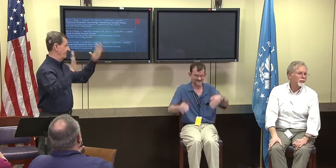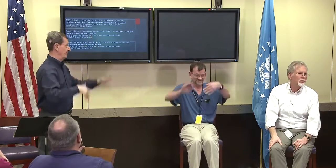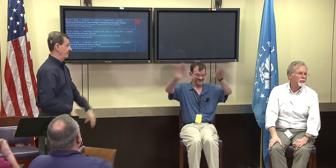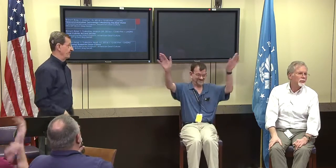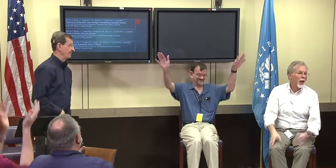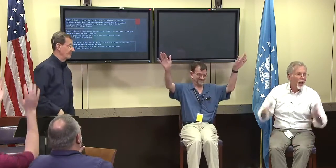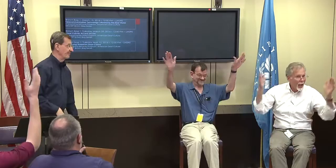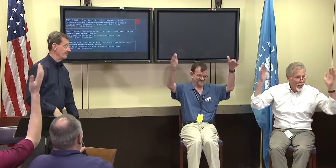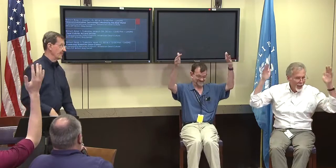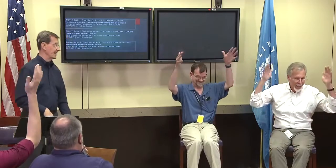Thank you everyone.